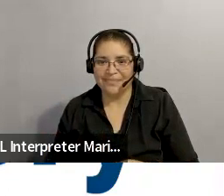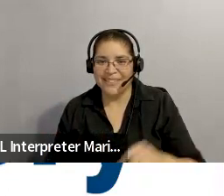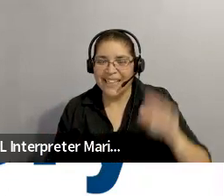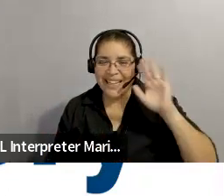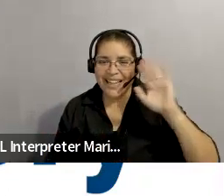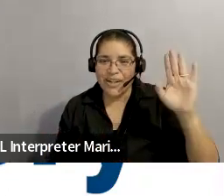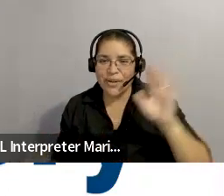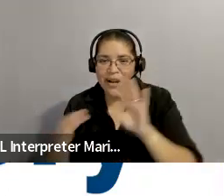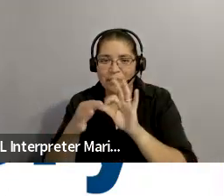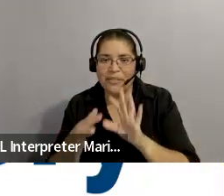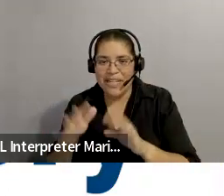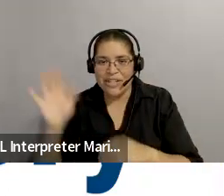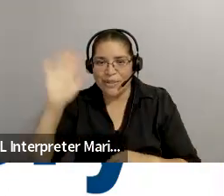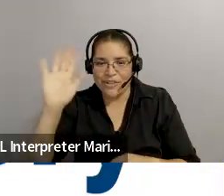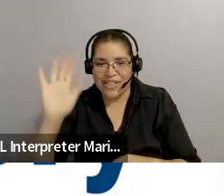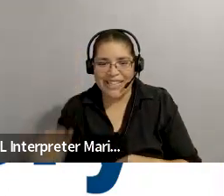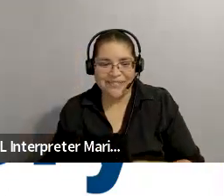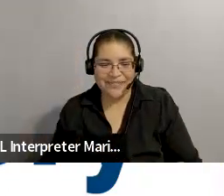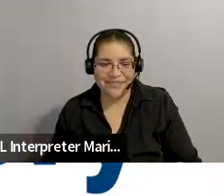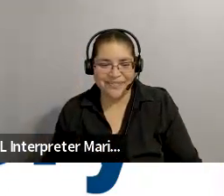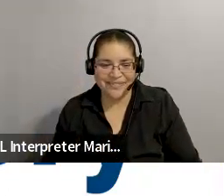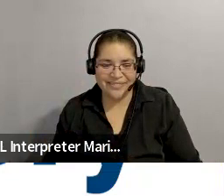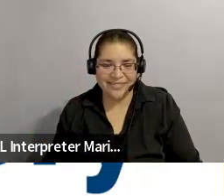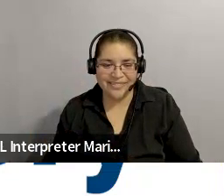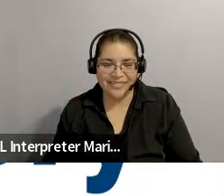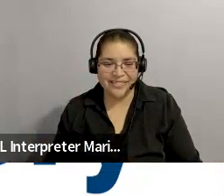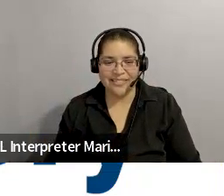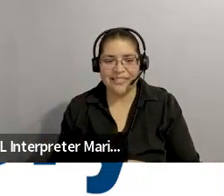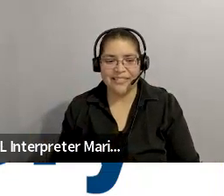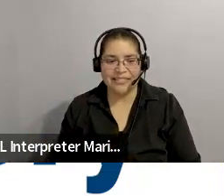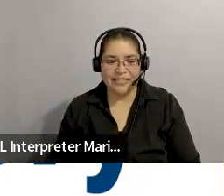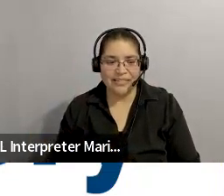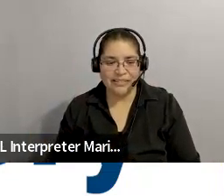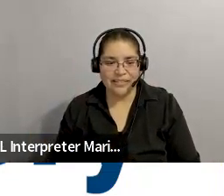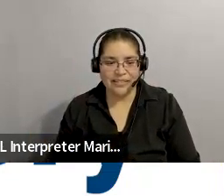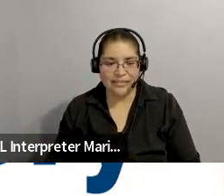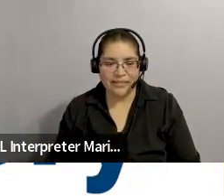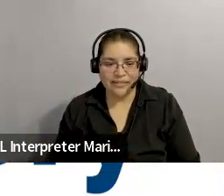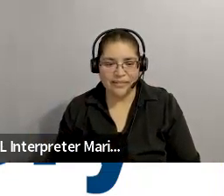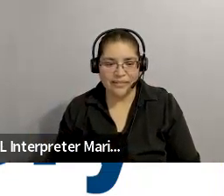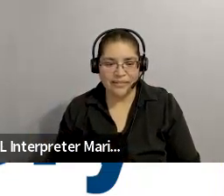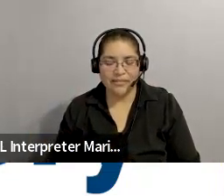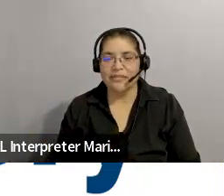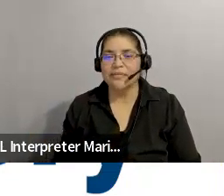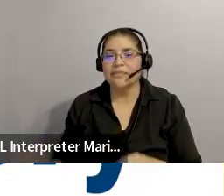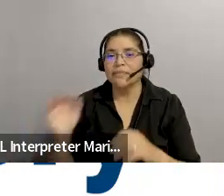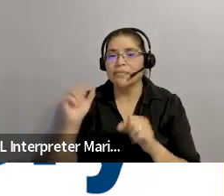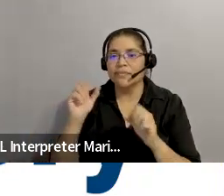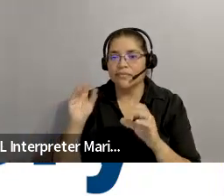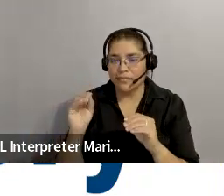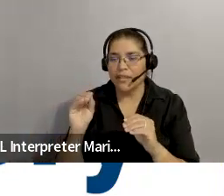: I will do that. Bringing in a few more people. : Hello, everyone. I hope you are doing well.